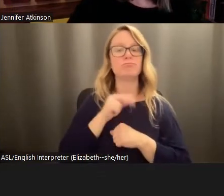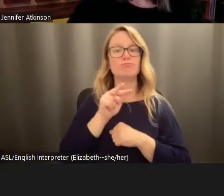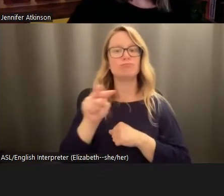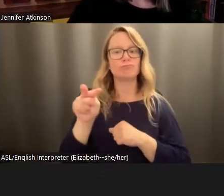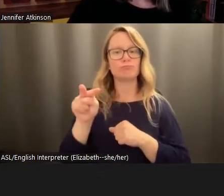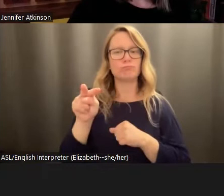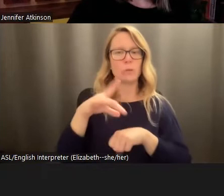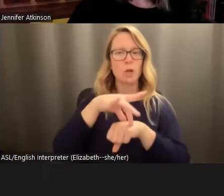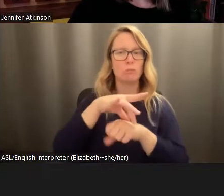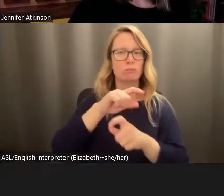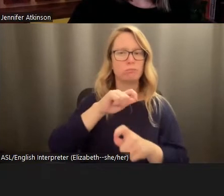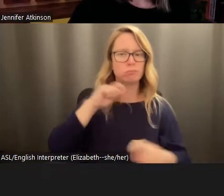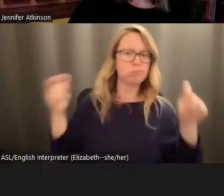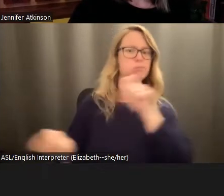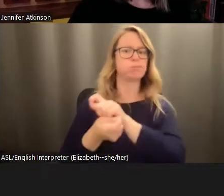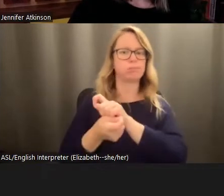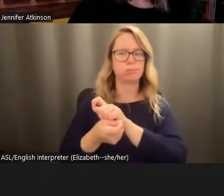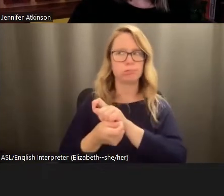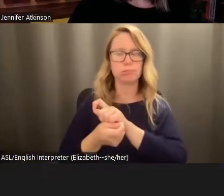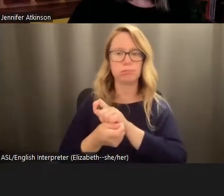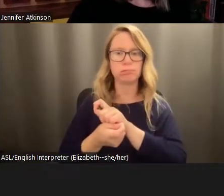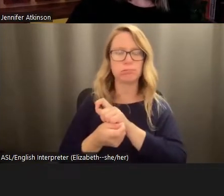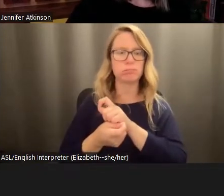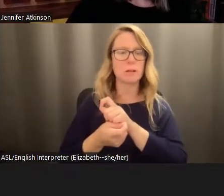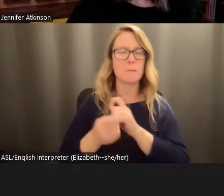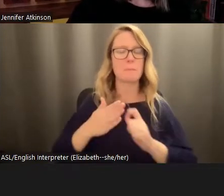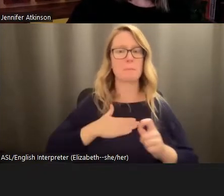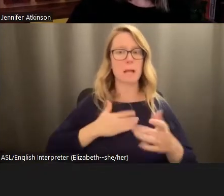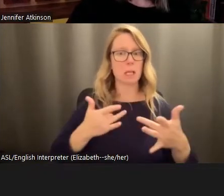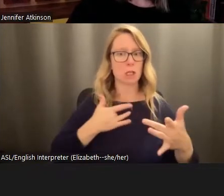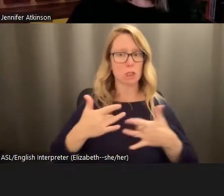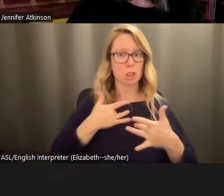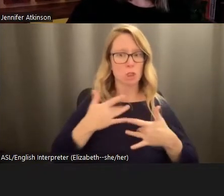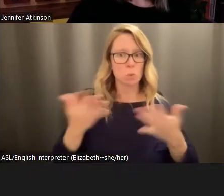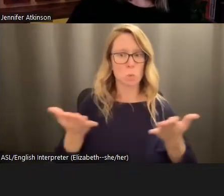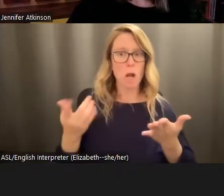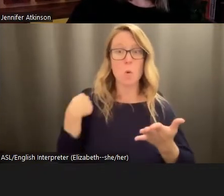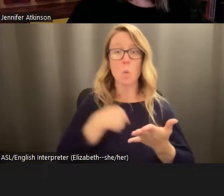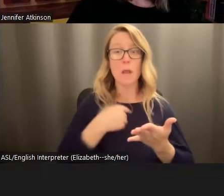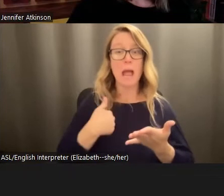much. My concern is we have so many mentally ill people out